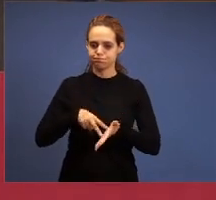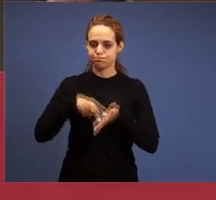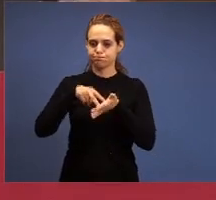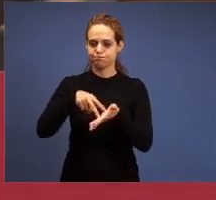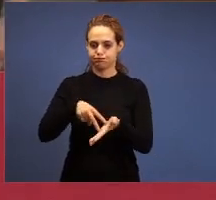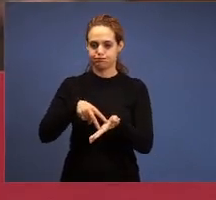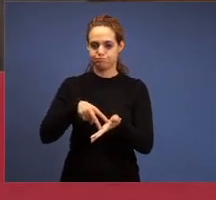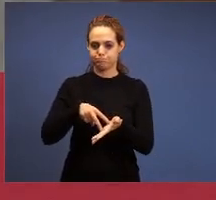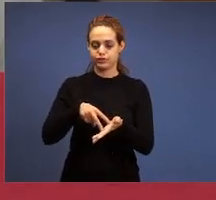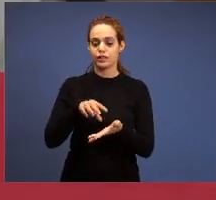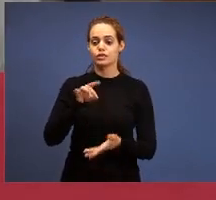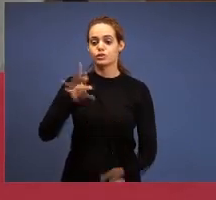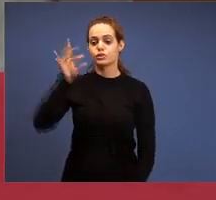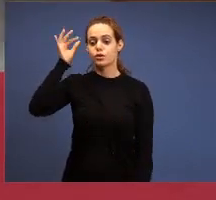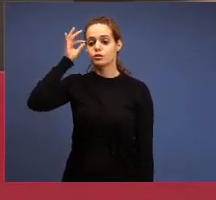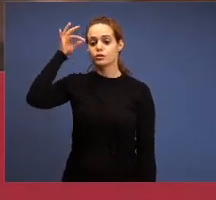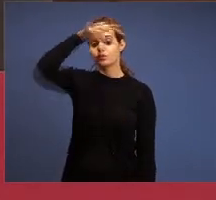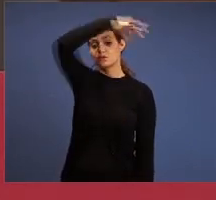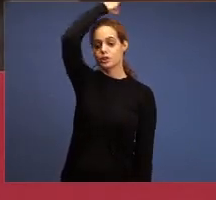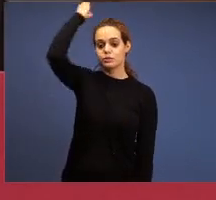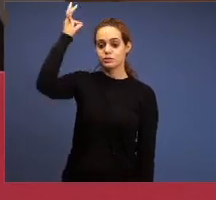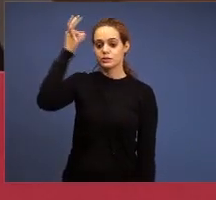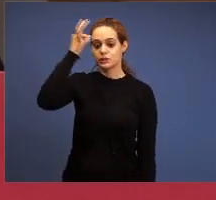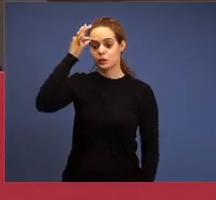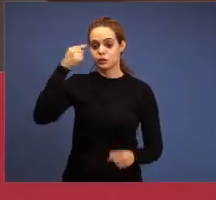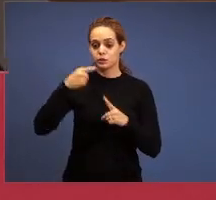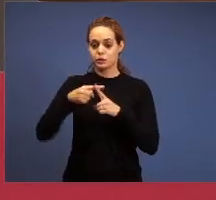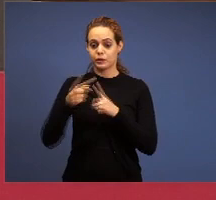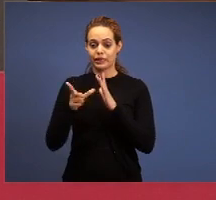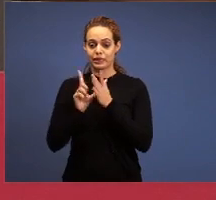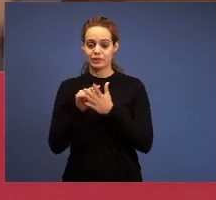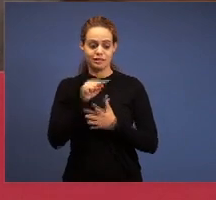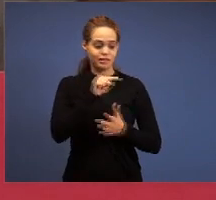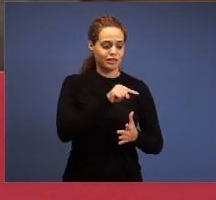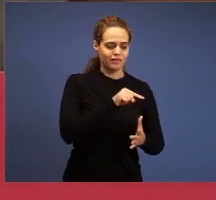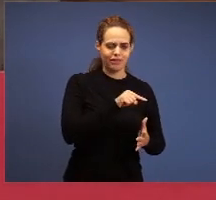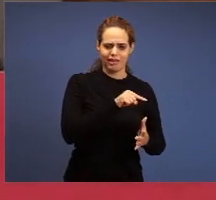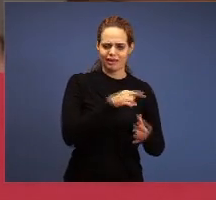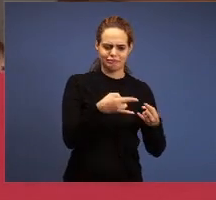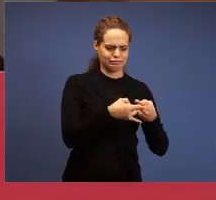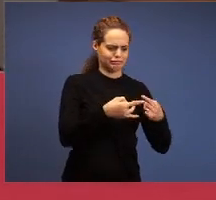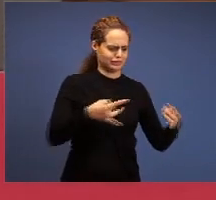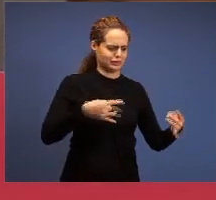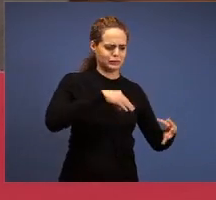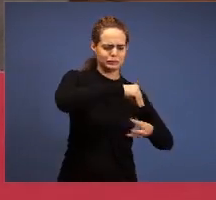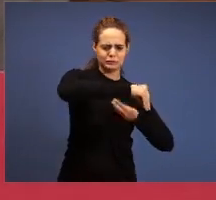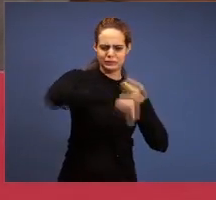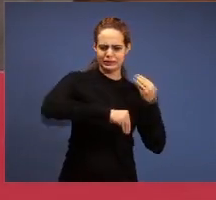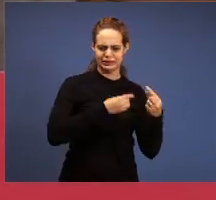he comes out of the midst of those ruins, from a world all dominated politically, spiritually,